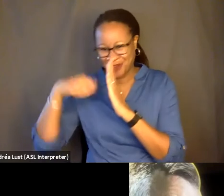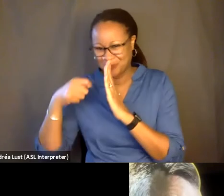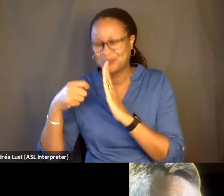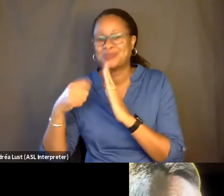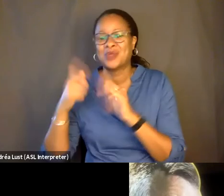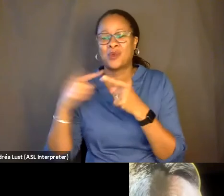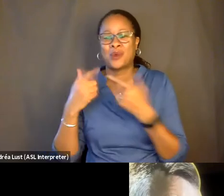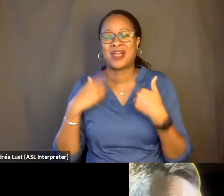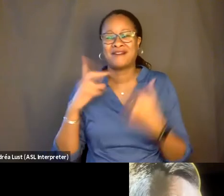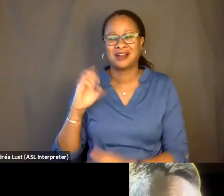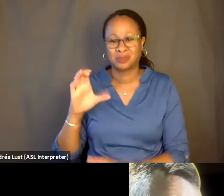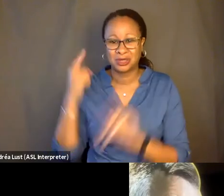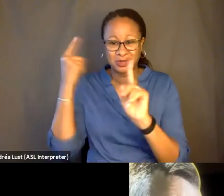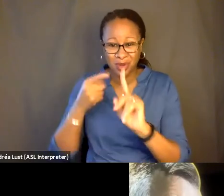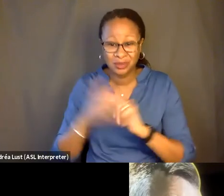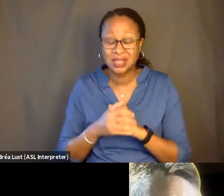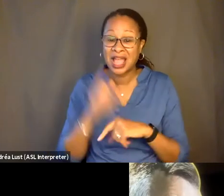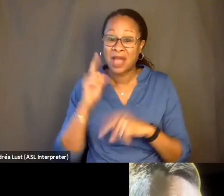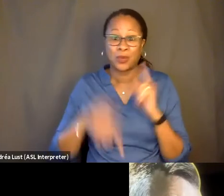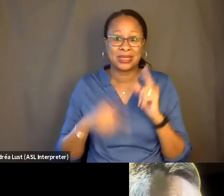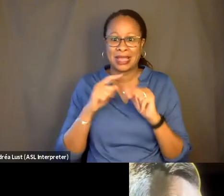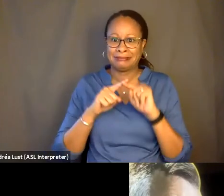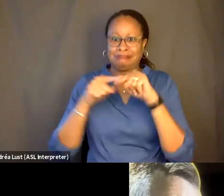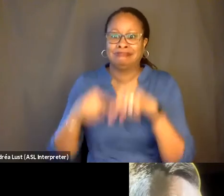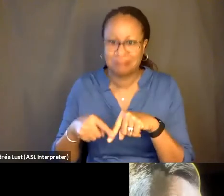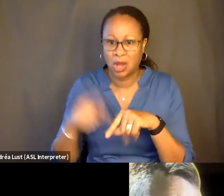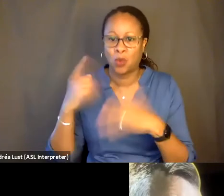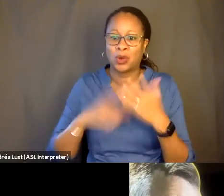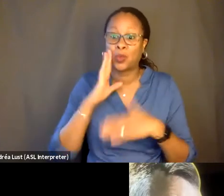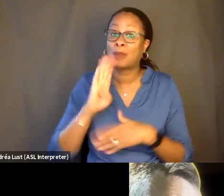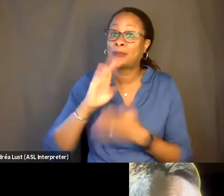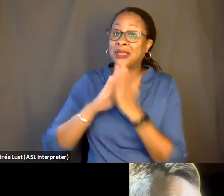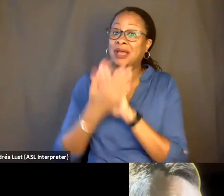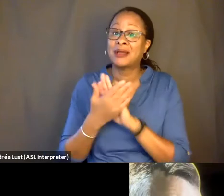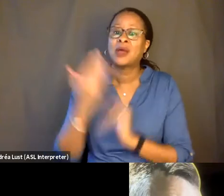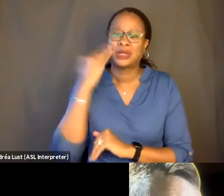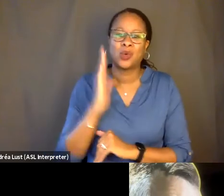And even though when we can't count on what it's going to be, we know it's going to be juicy.